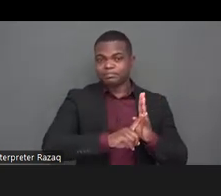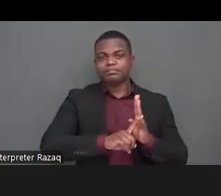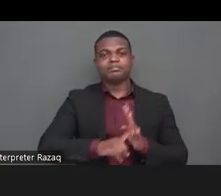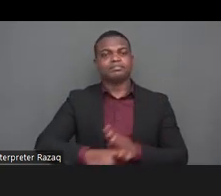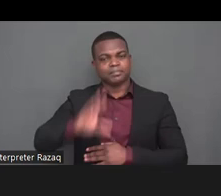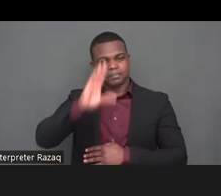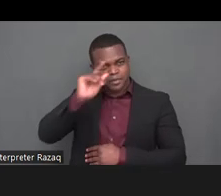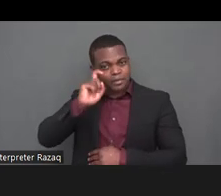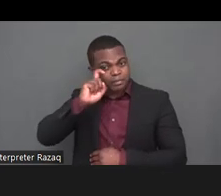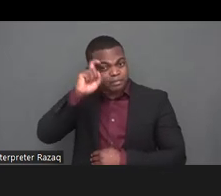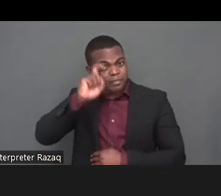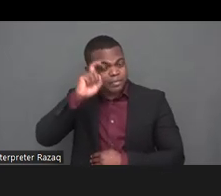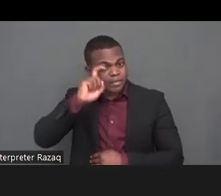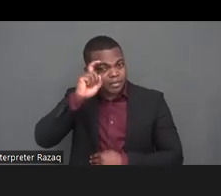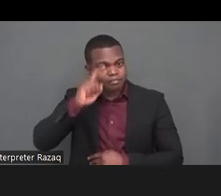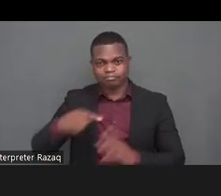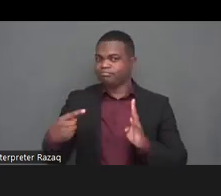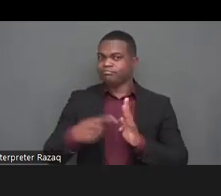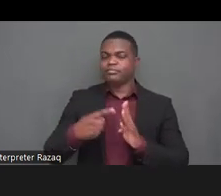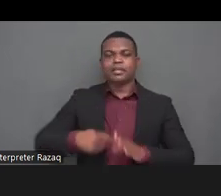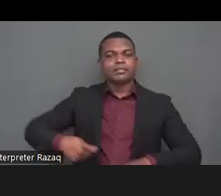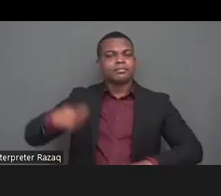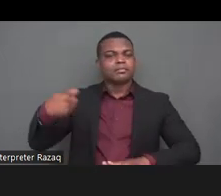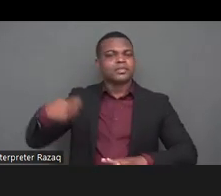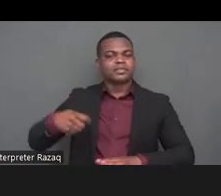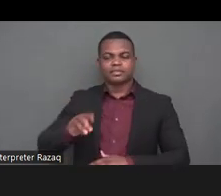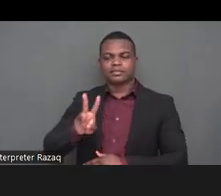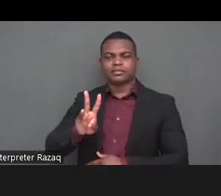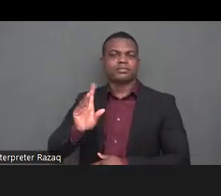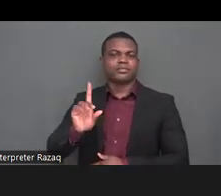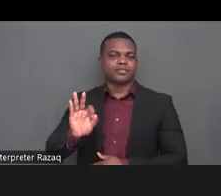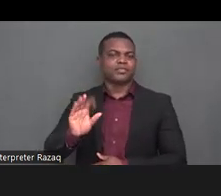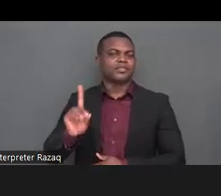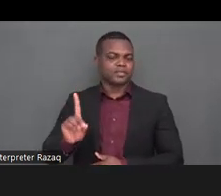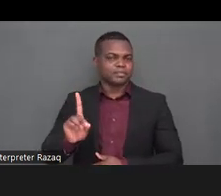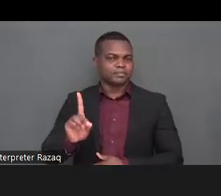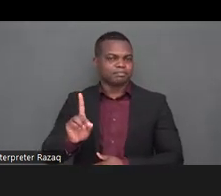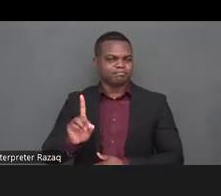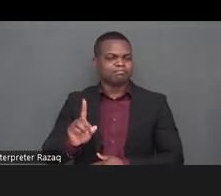disability alliance and the president of the world federation of the deaf joseph has worked with